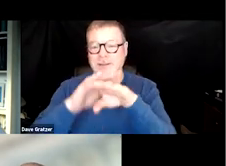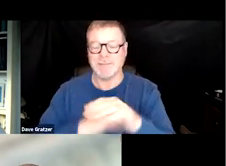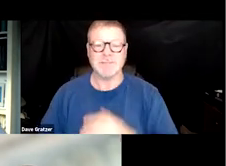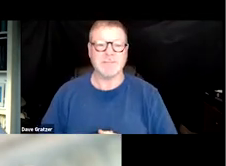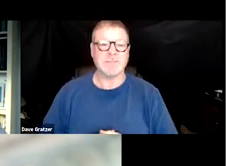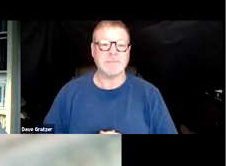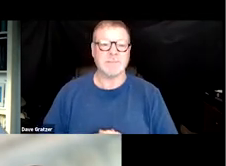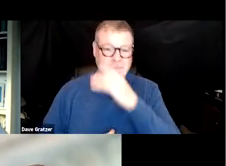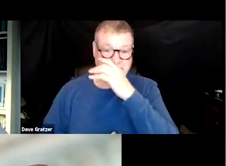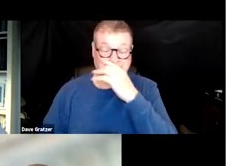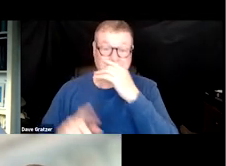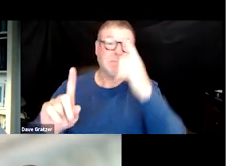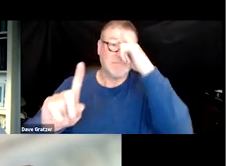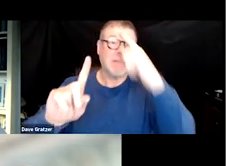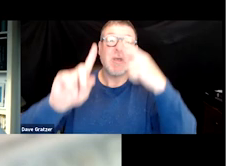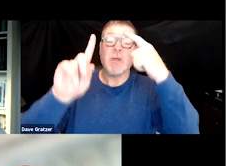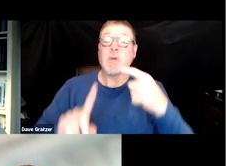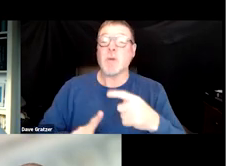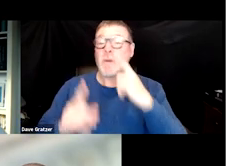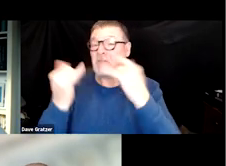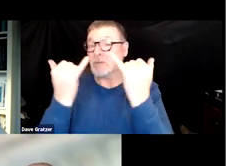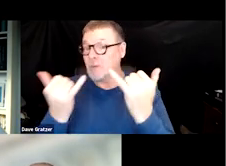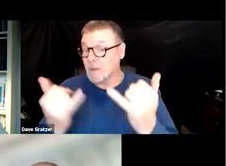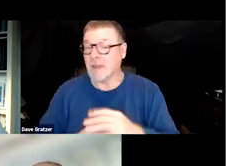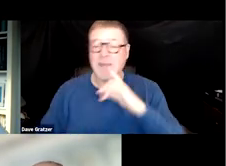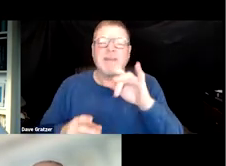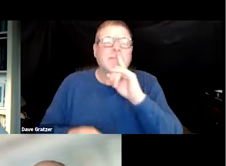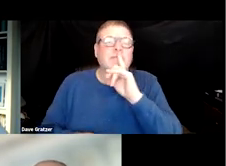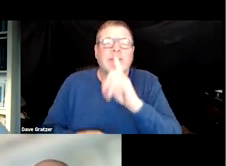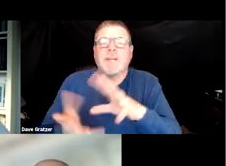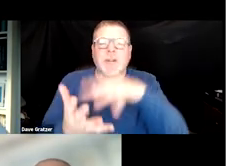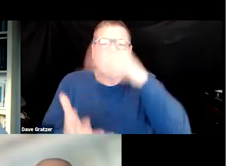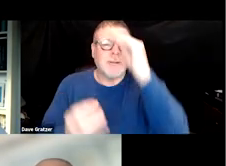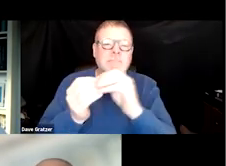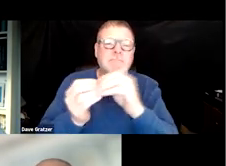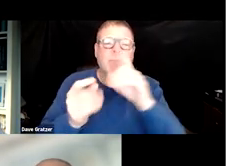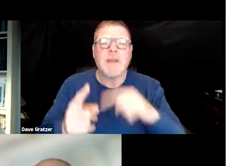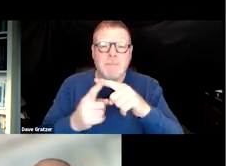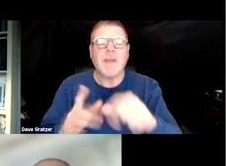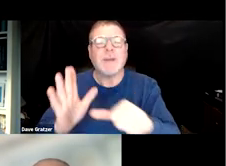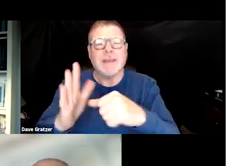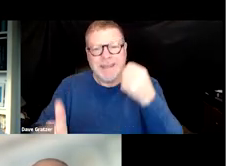So the objective of our webinar today is to really learn more about the impact of COVID-19 infection